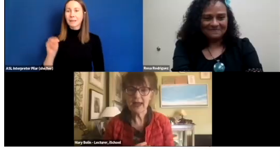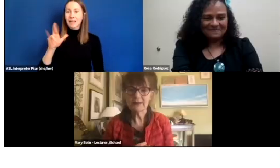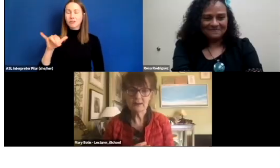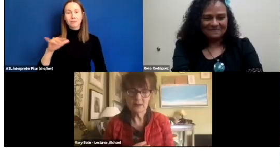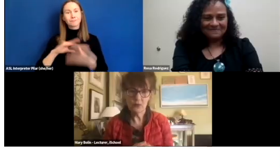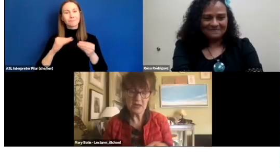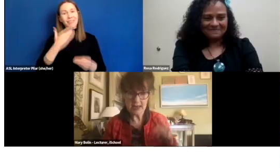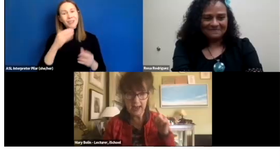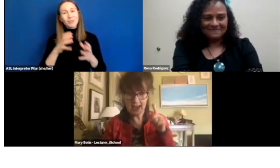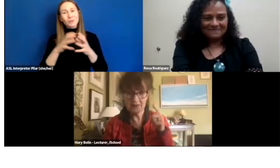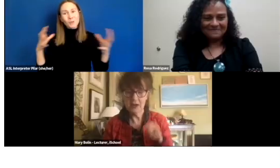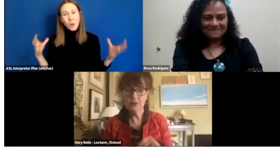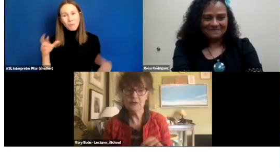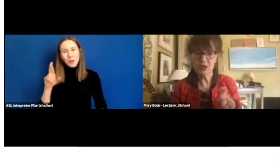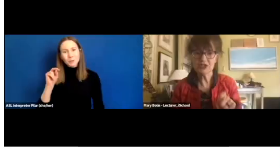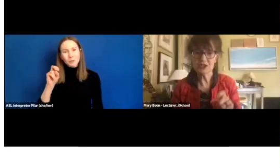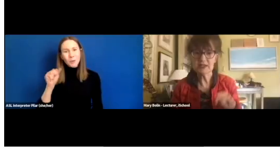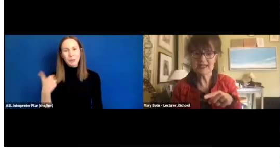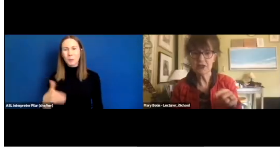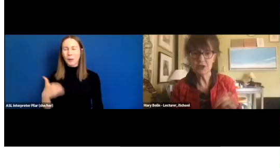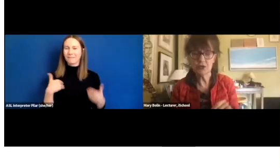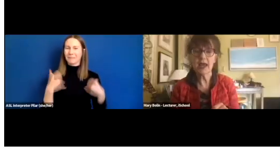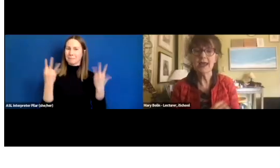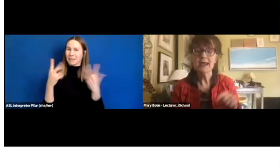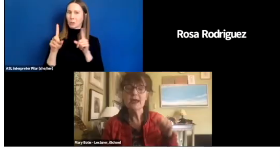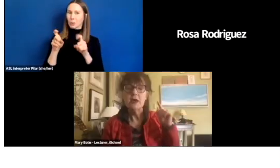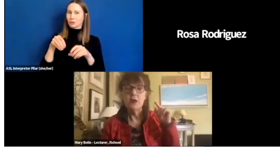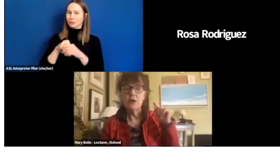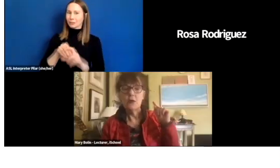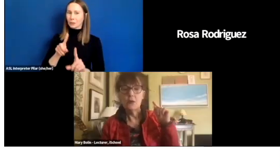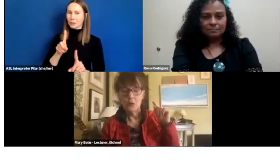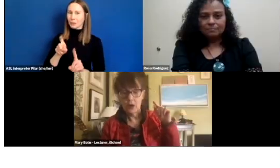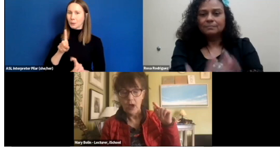And we have a number of questions in the Q&A.